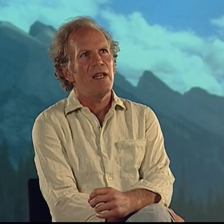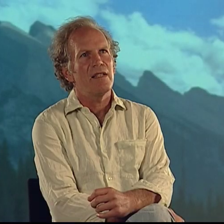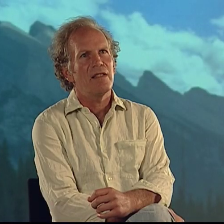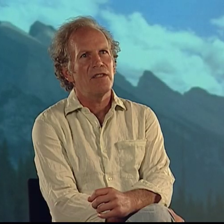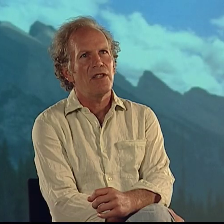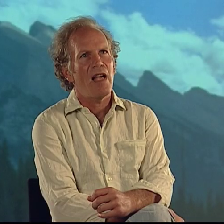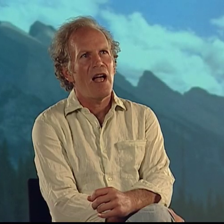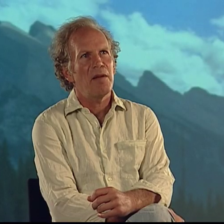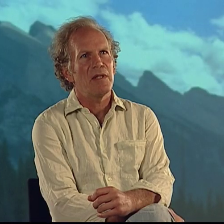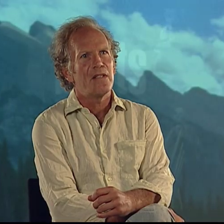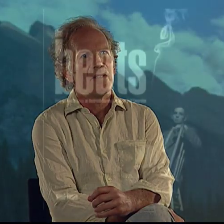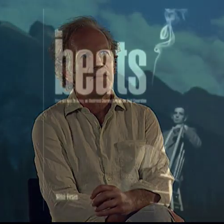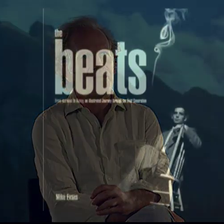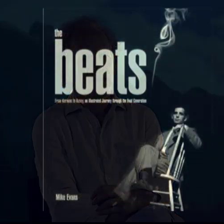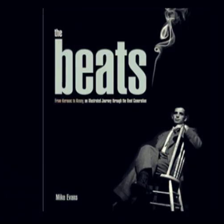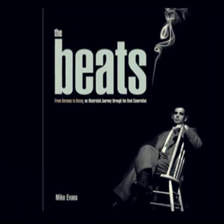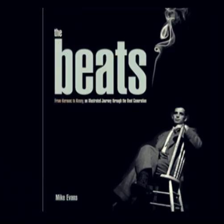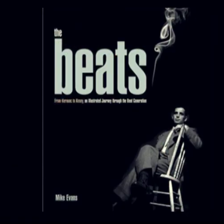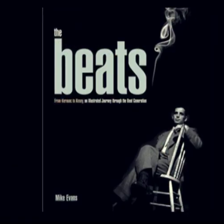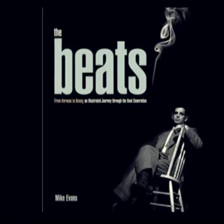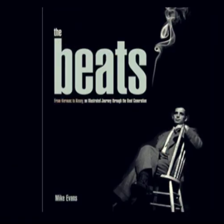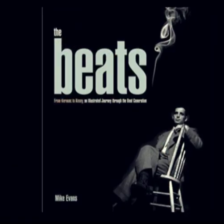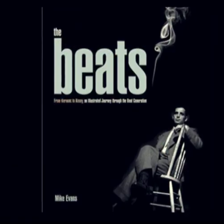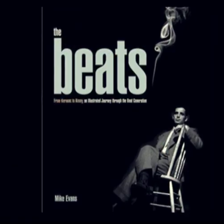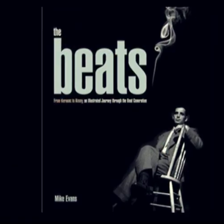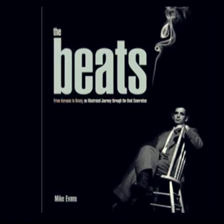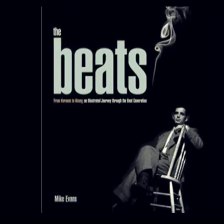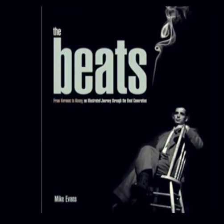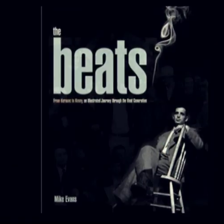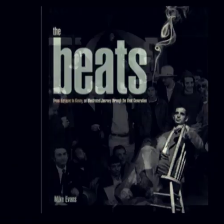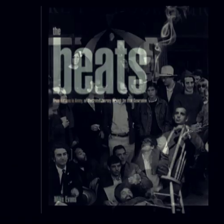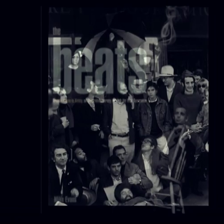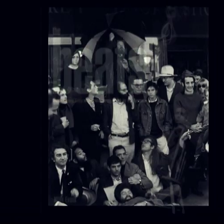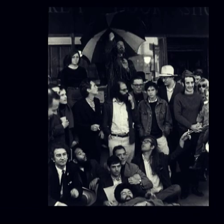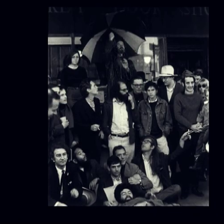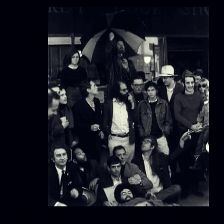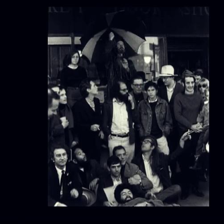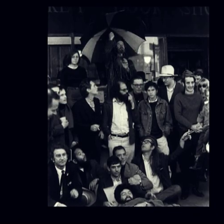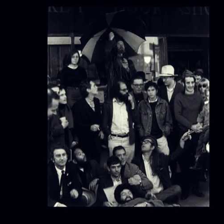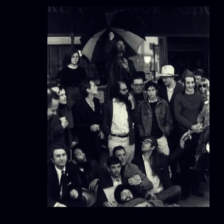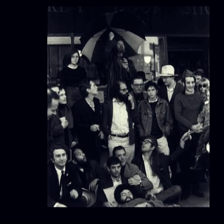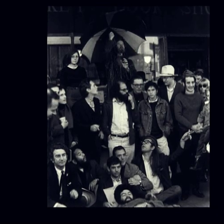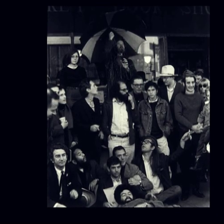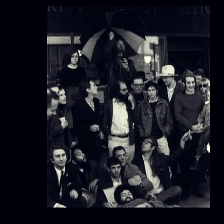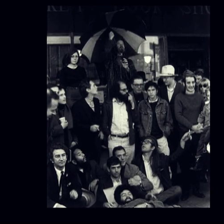What had essentially happened, which would be this cross cultural exchange,